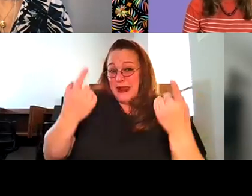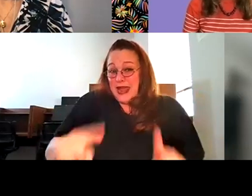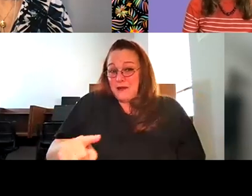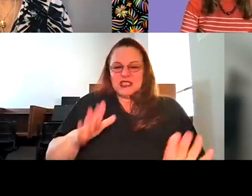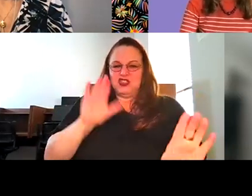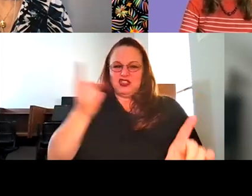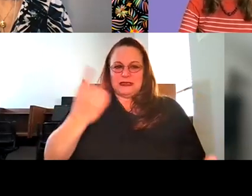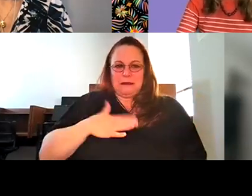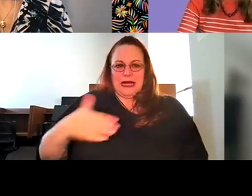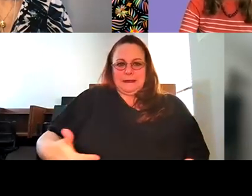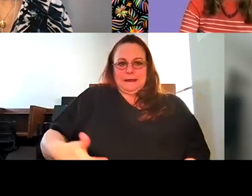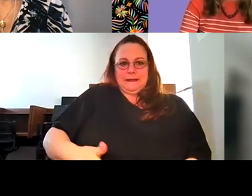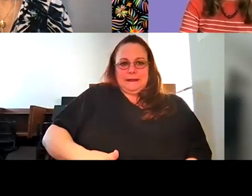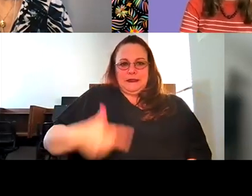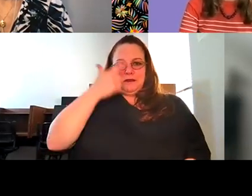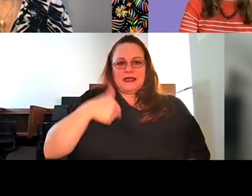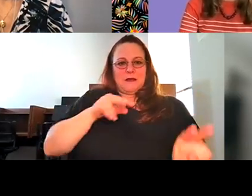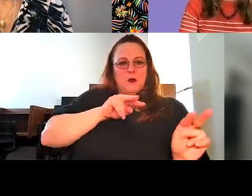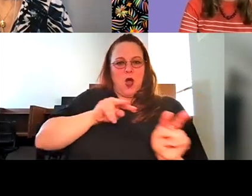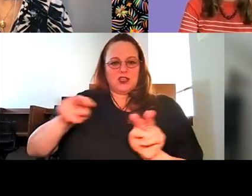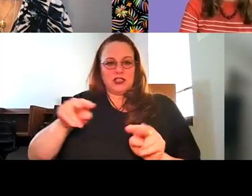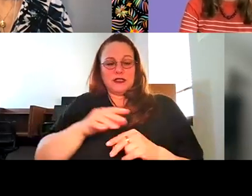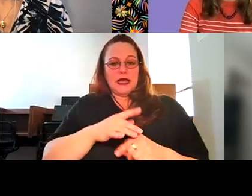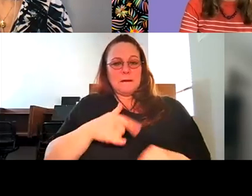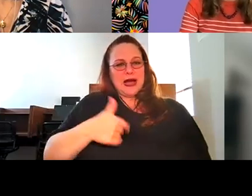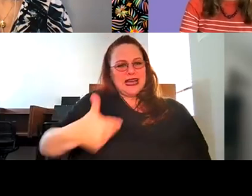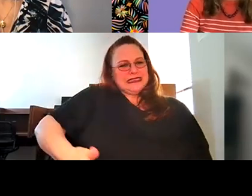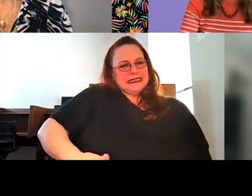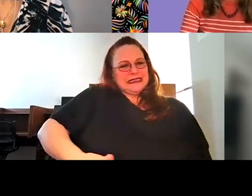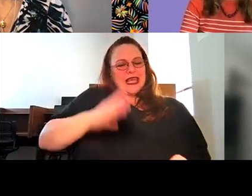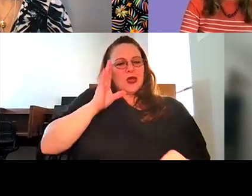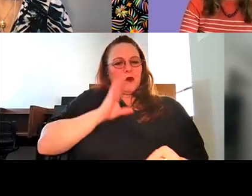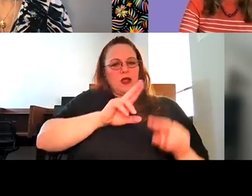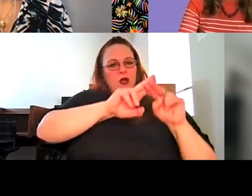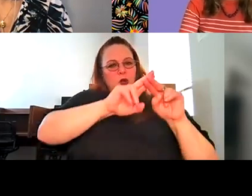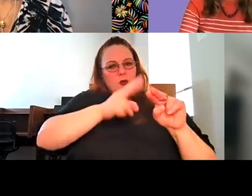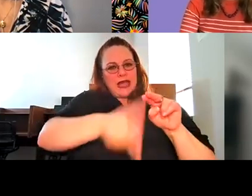Robyn Thomas: watching this issue is that it's gonna go down in places like California, where